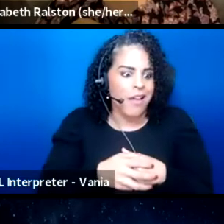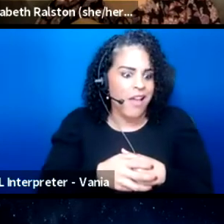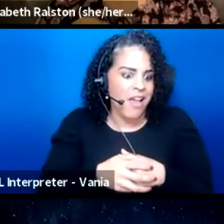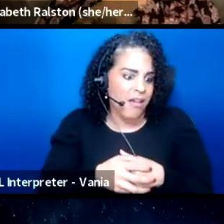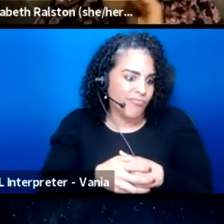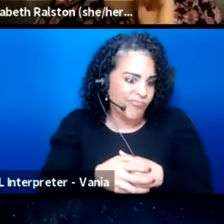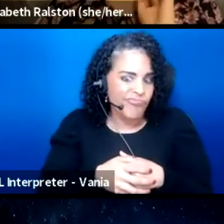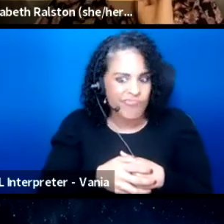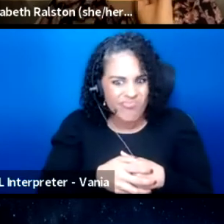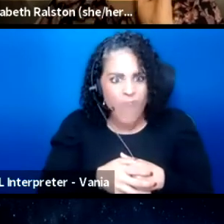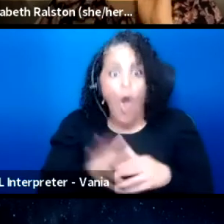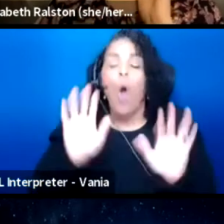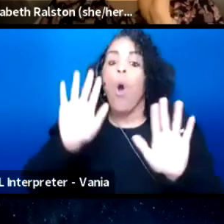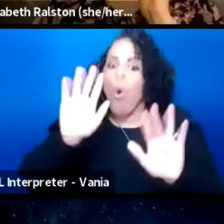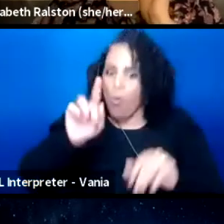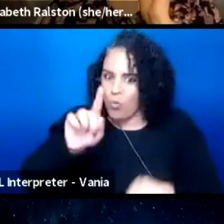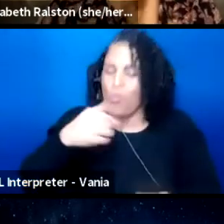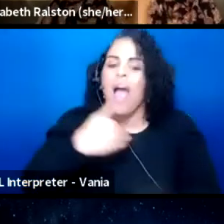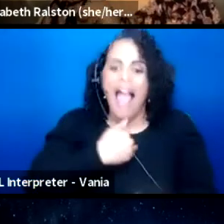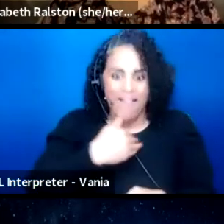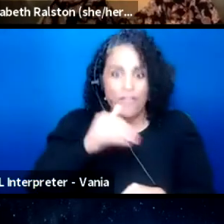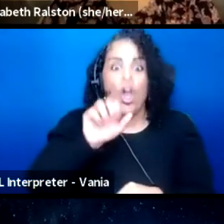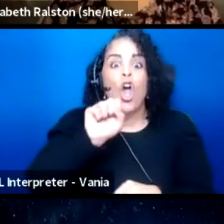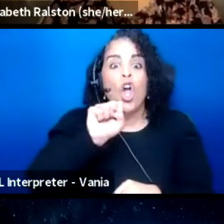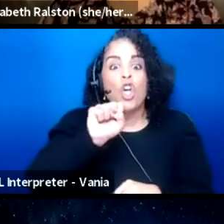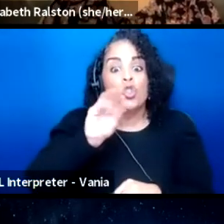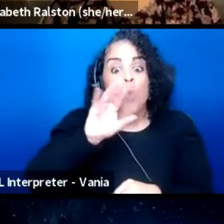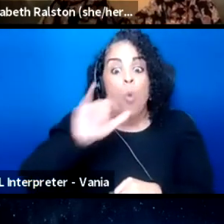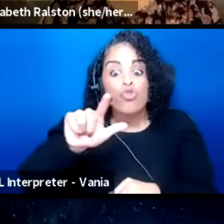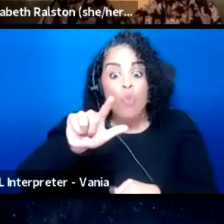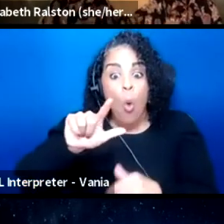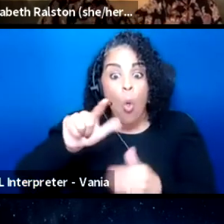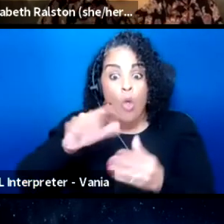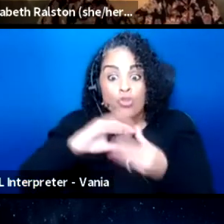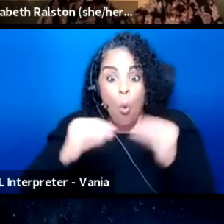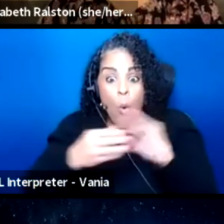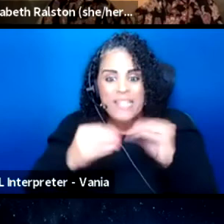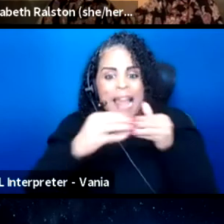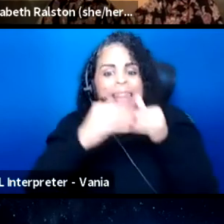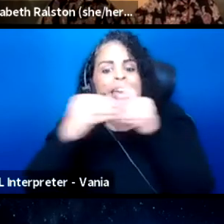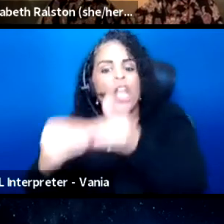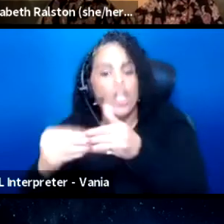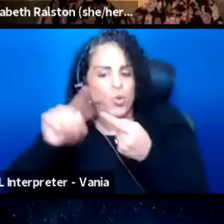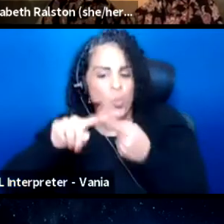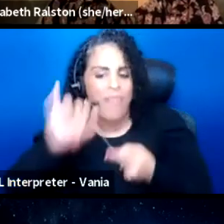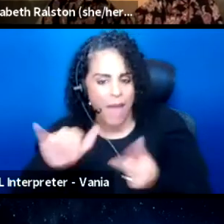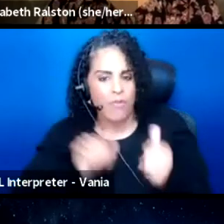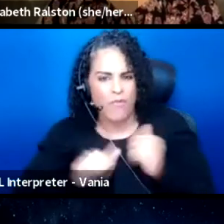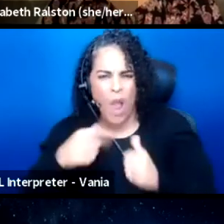Oh, and having social stories leading up to the performance. So I'm a member of the Parachute Players,